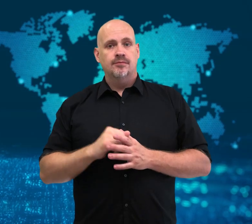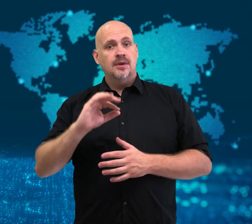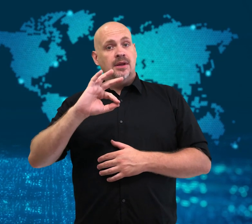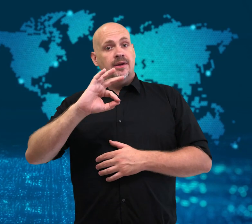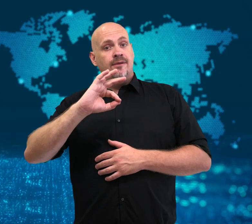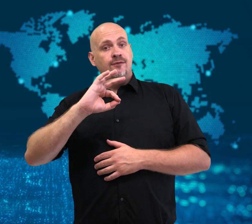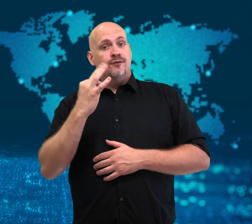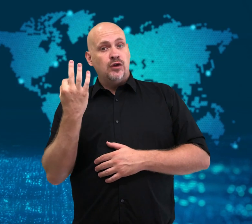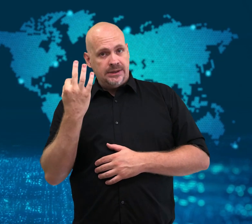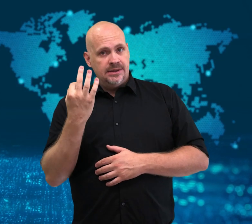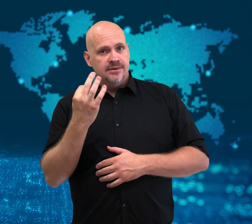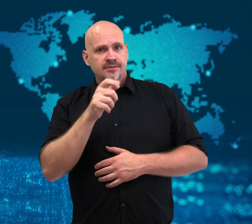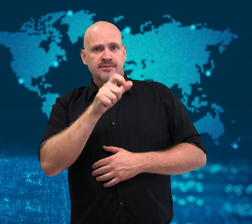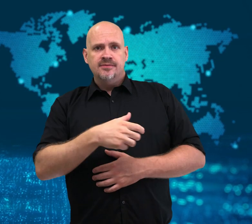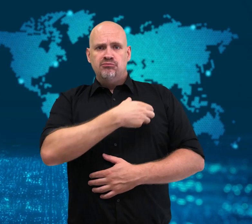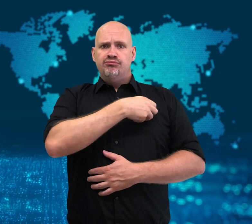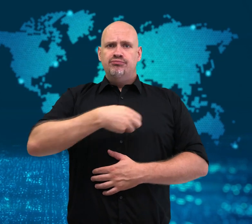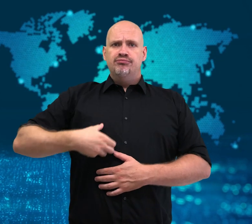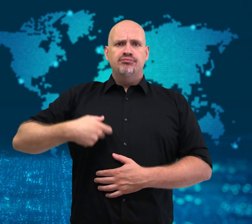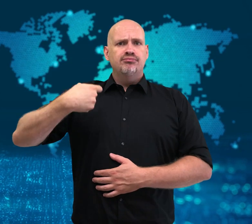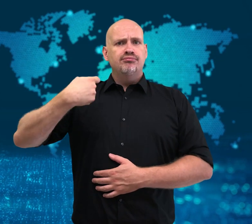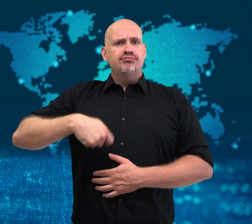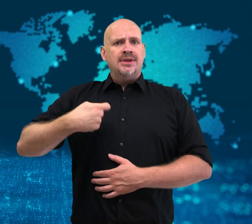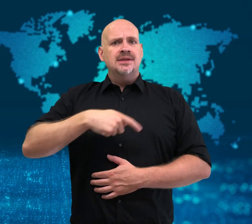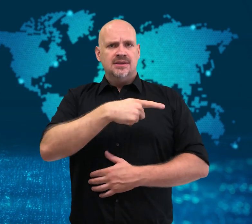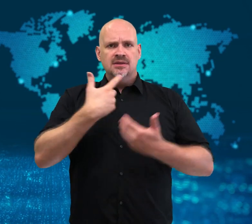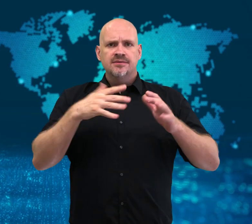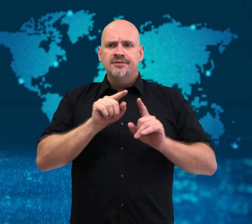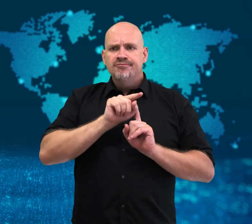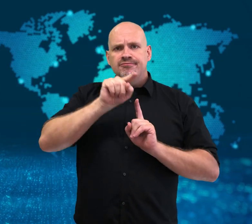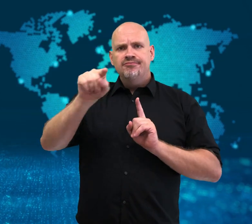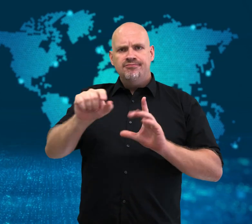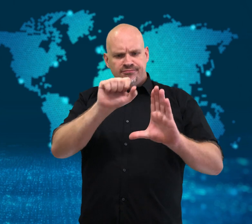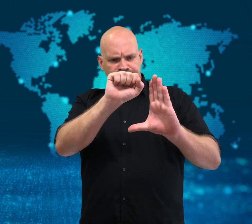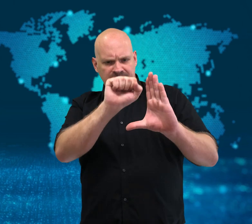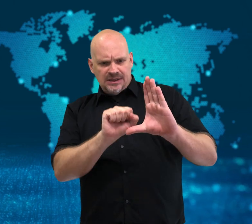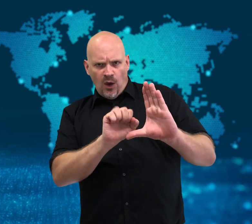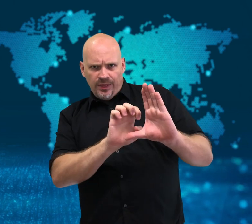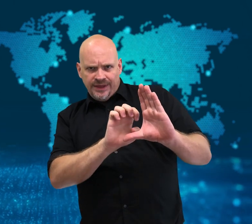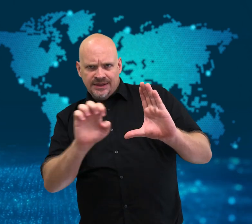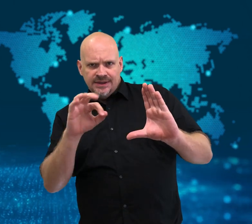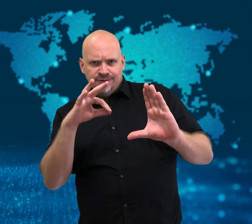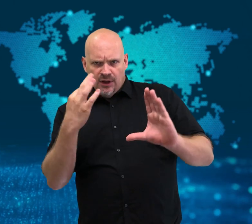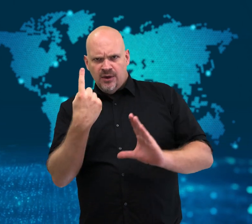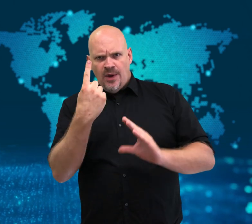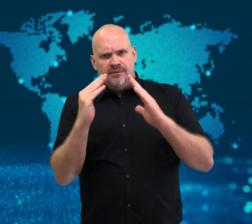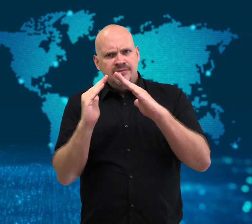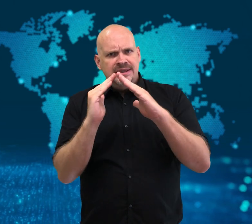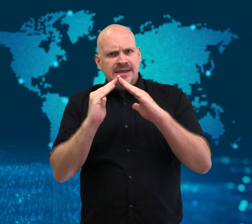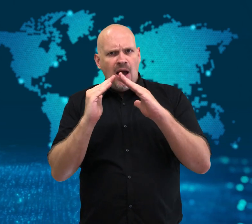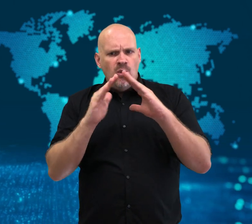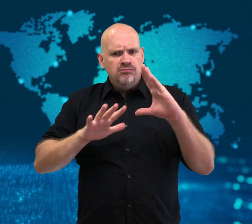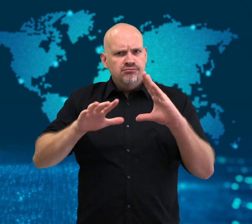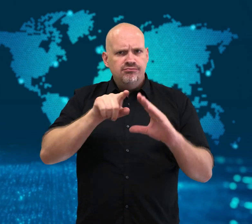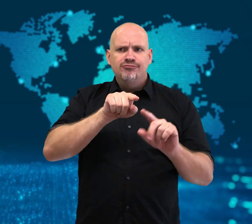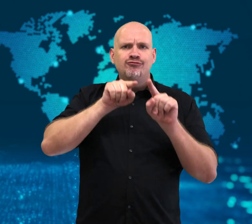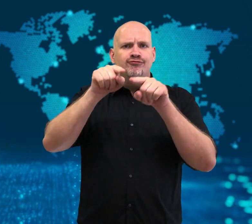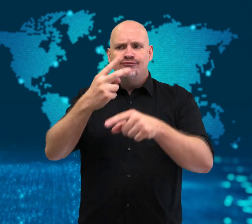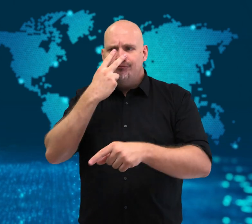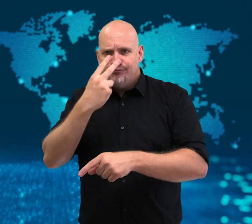[Gavin]: France’s President was slapped in the face by a man while